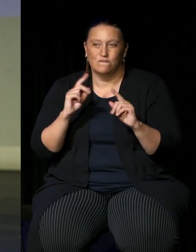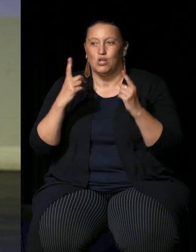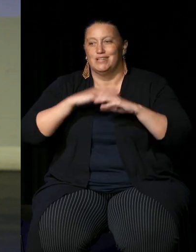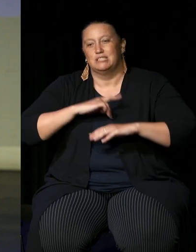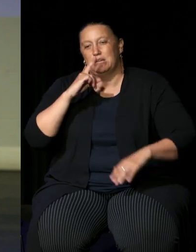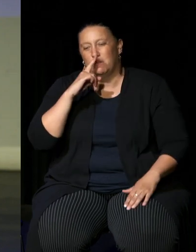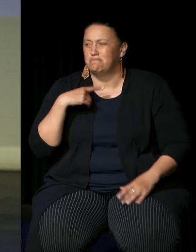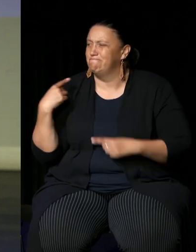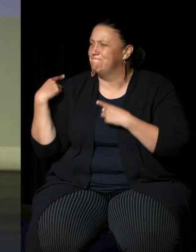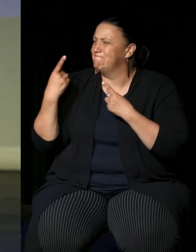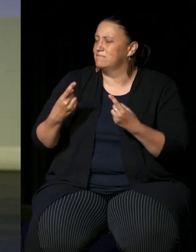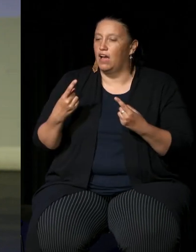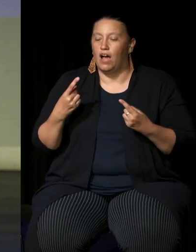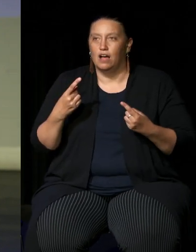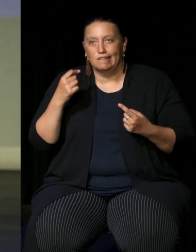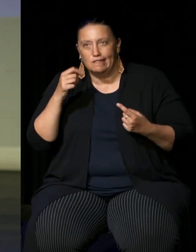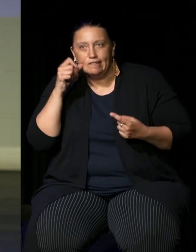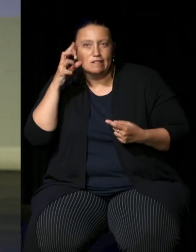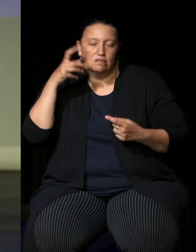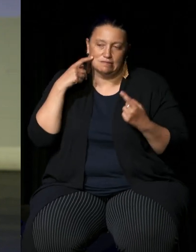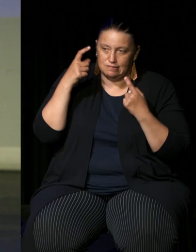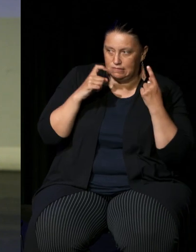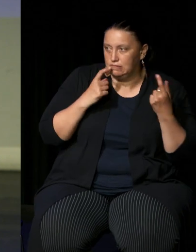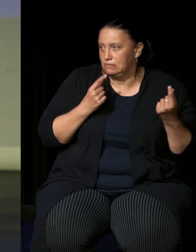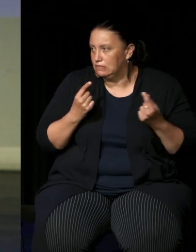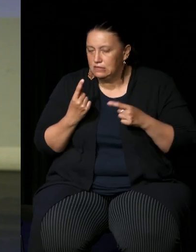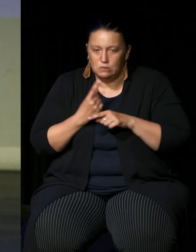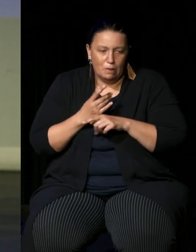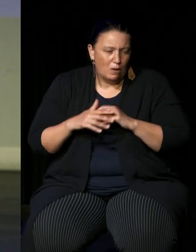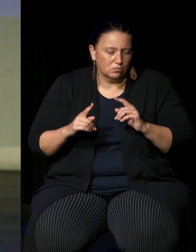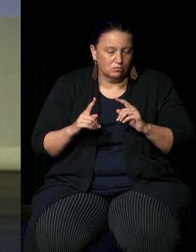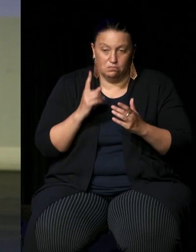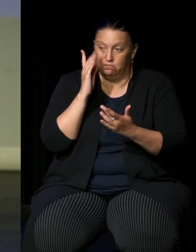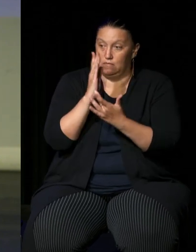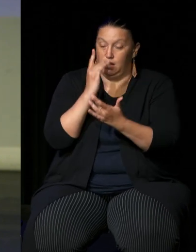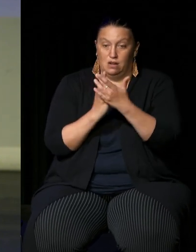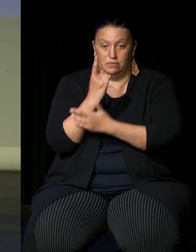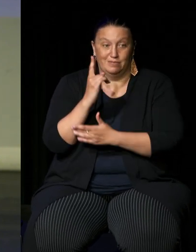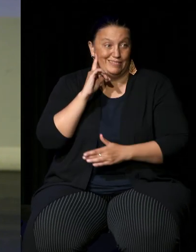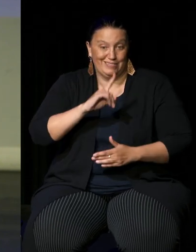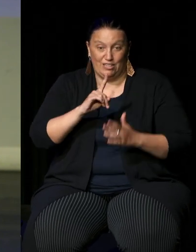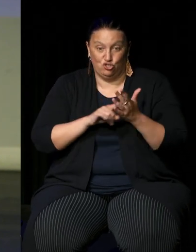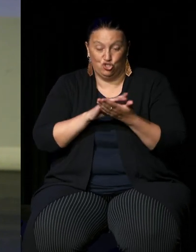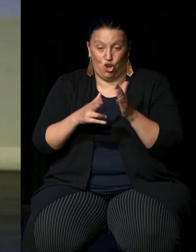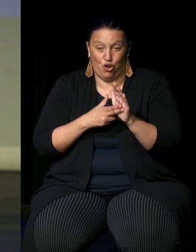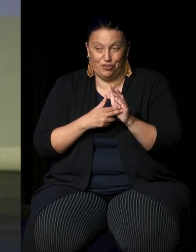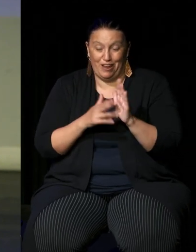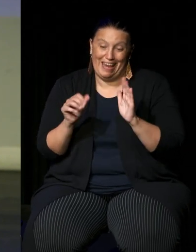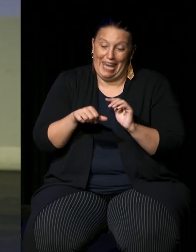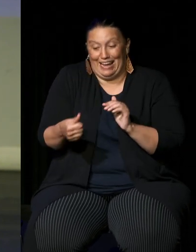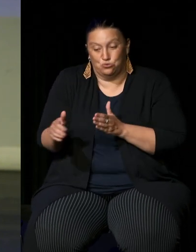days what I would say in my brief introduction and yesterday John by the river Torrens in Adelaide